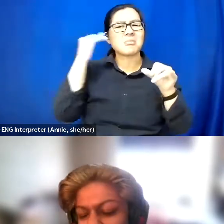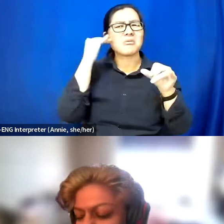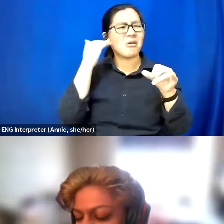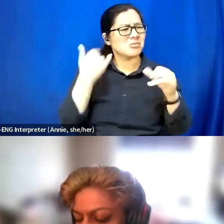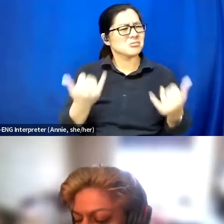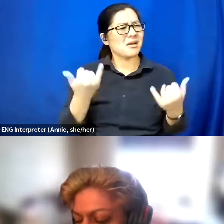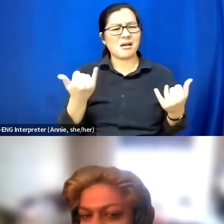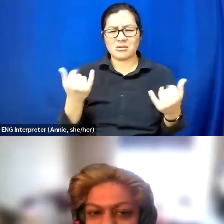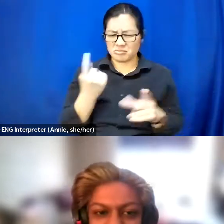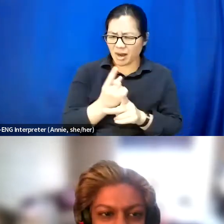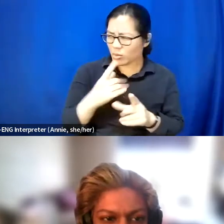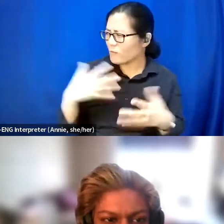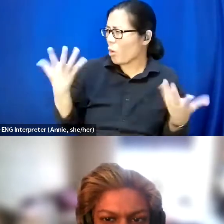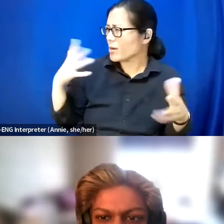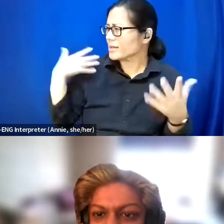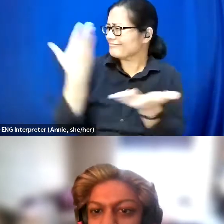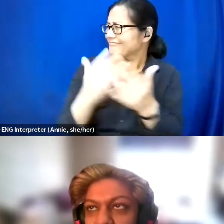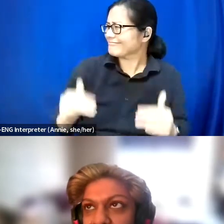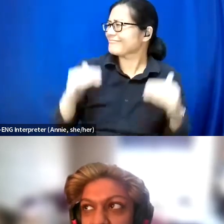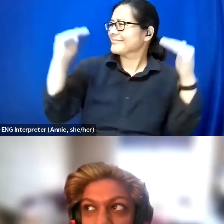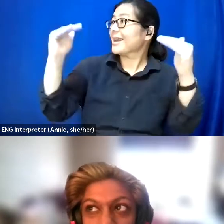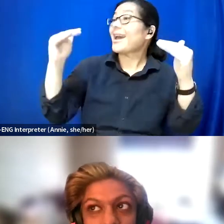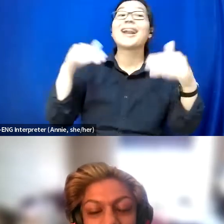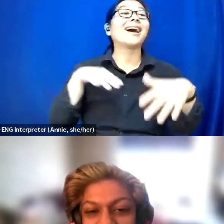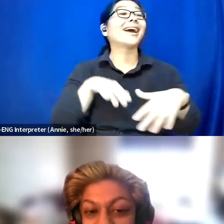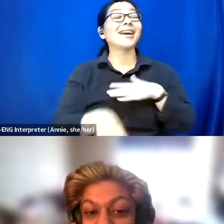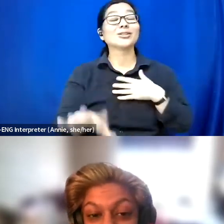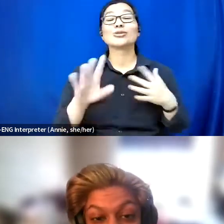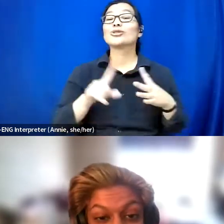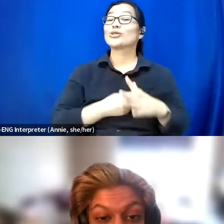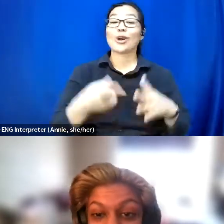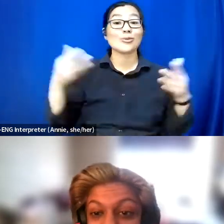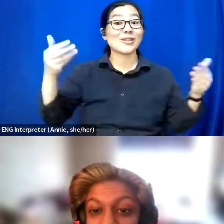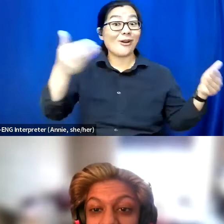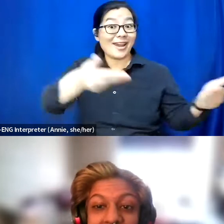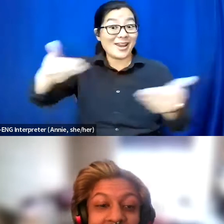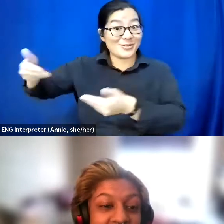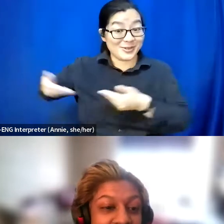Aren't we there yet? And I go in and we'll start with our introductions, and just be like hey,